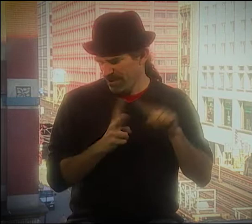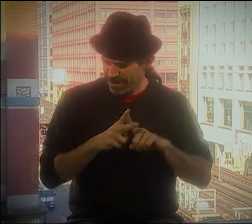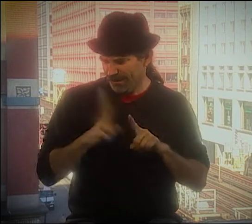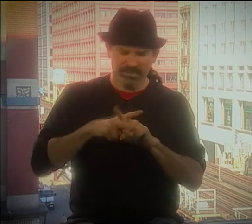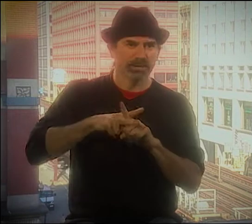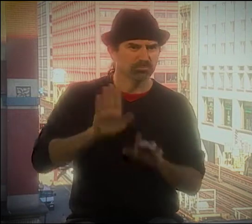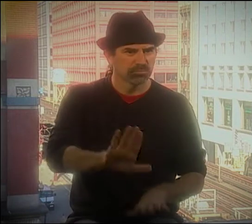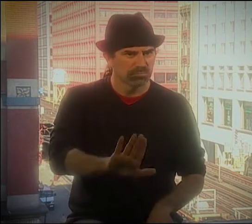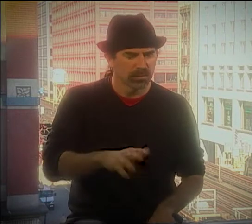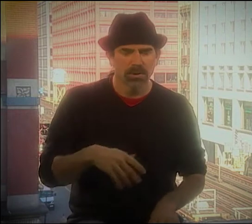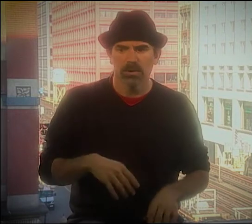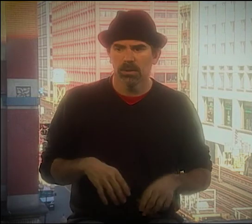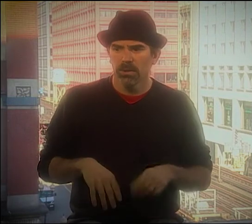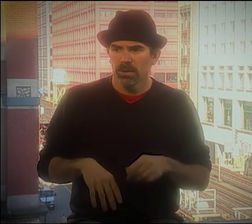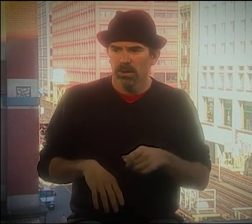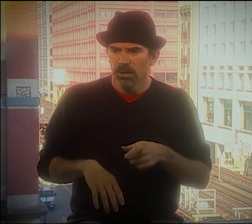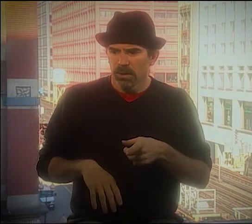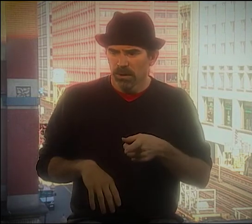HAD LEARNED FROM THEM AND TRIED TO APPLY THEM.